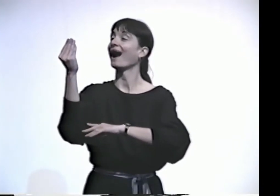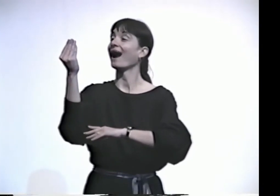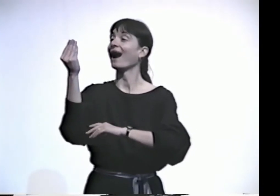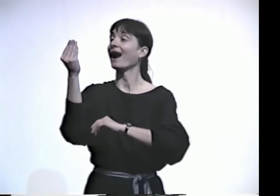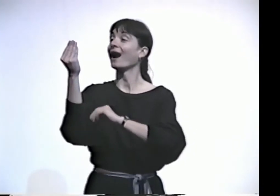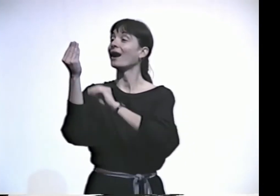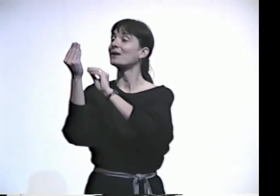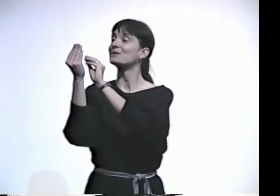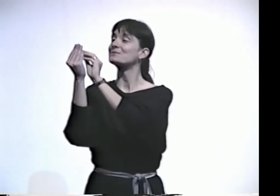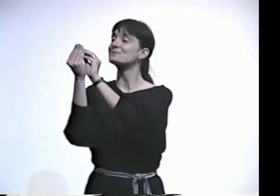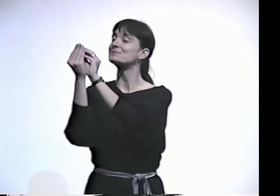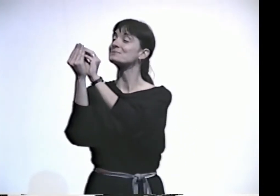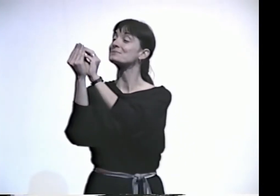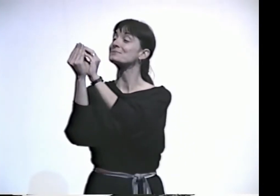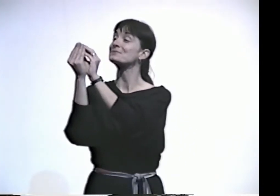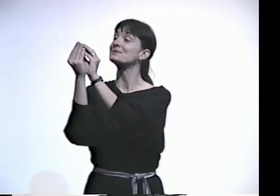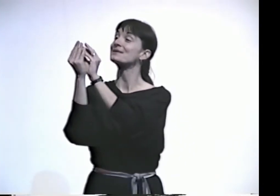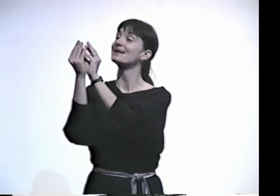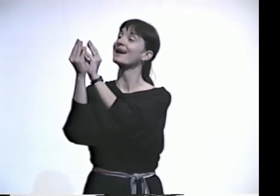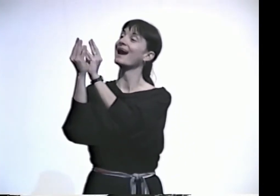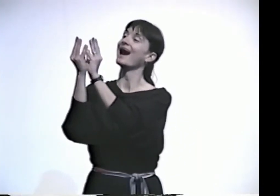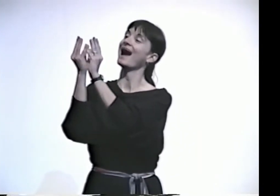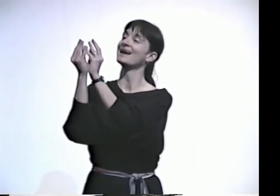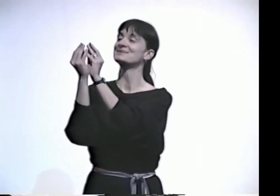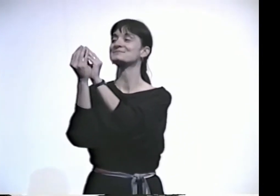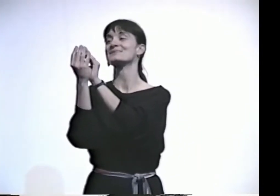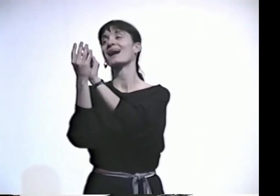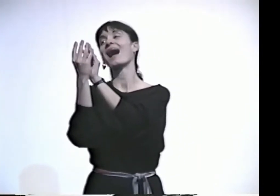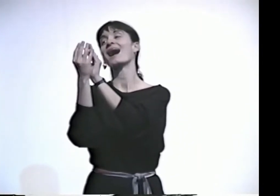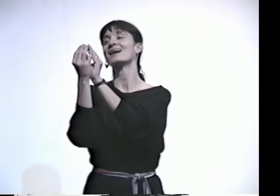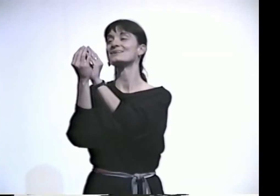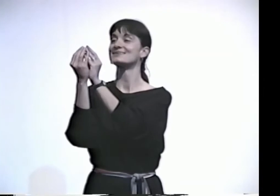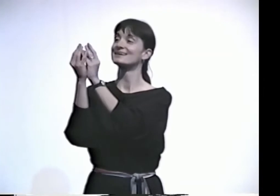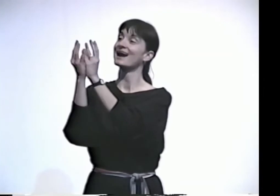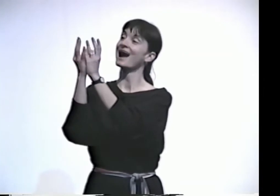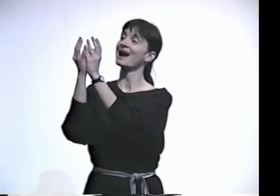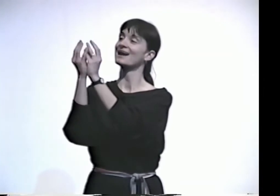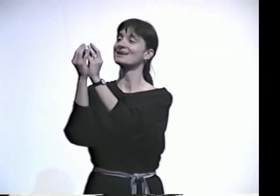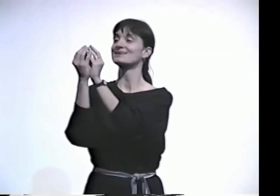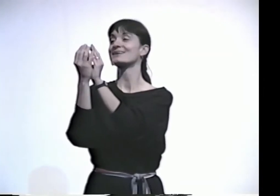A ROSE BLOSSOMS.